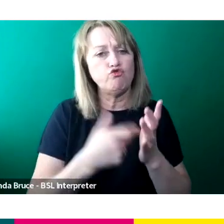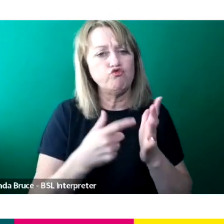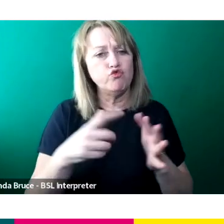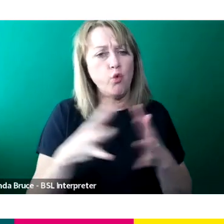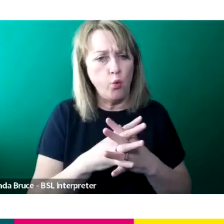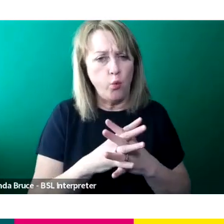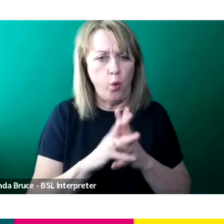the director.